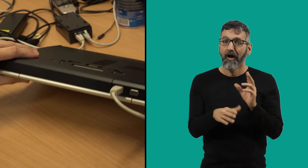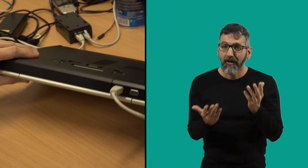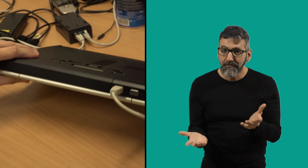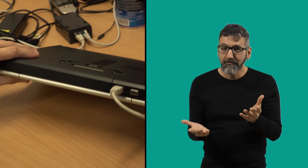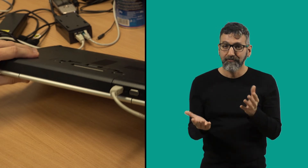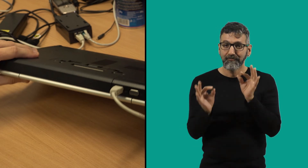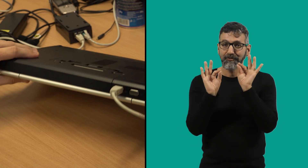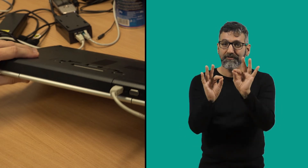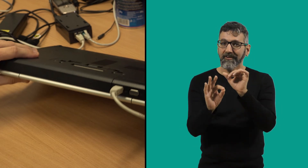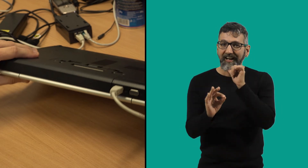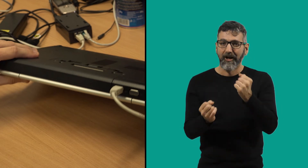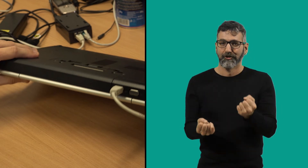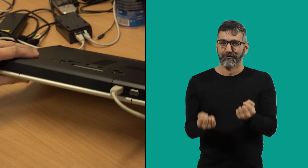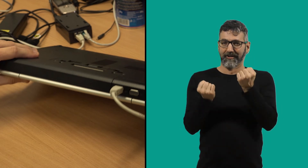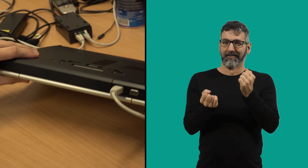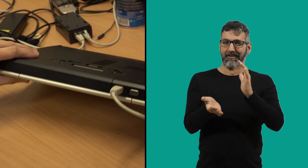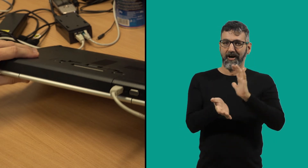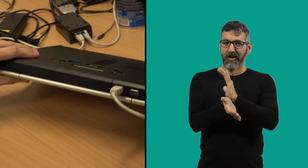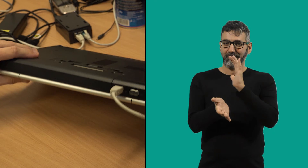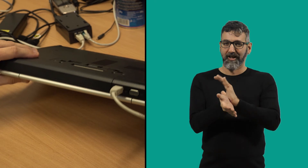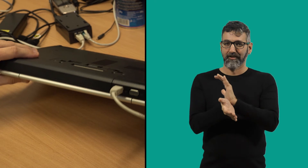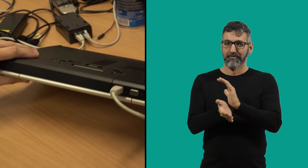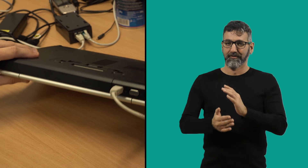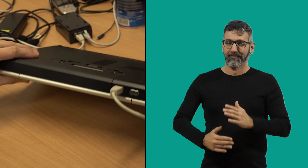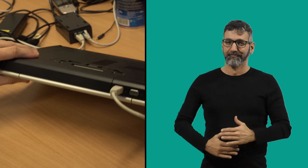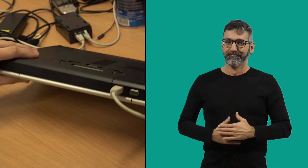and so it’s an easy nut for them to crack.